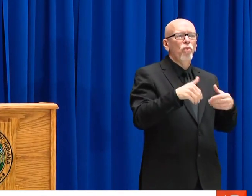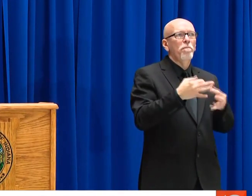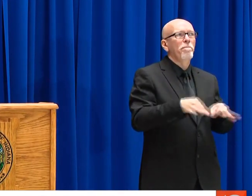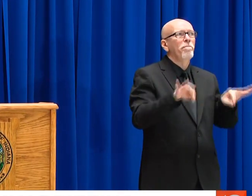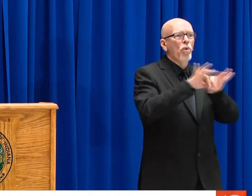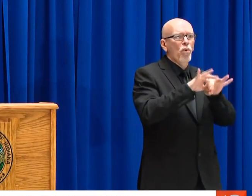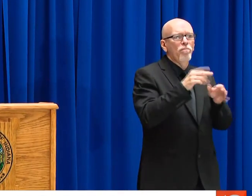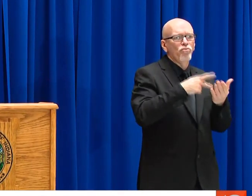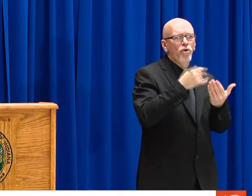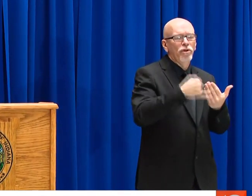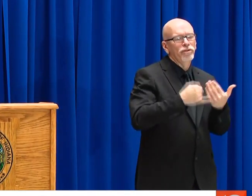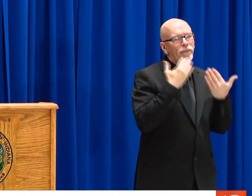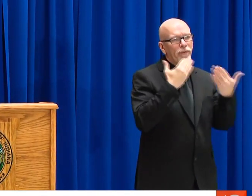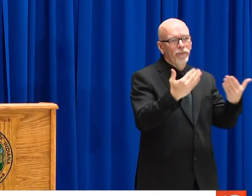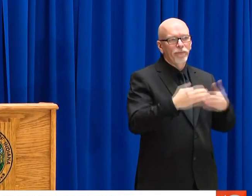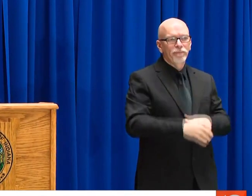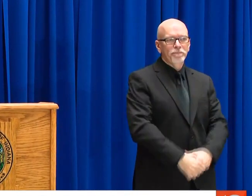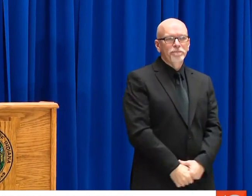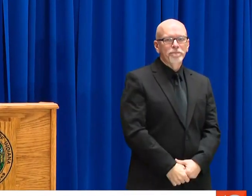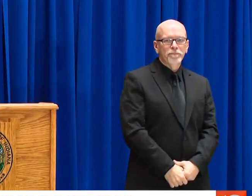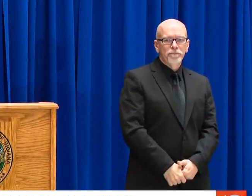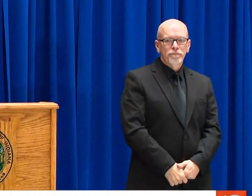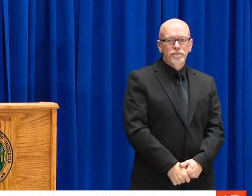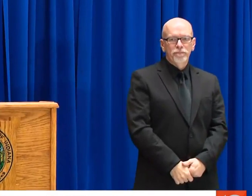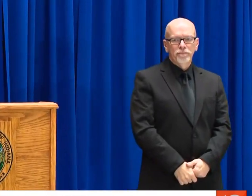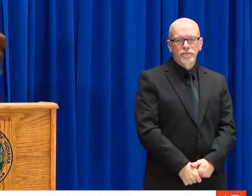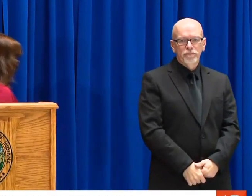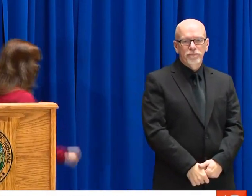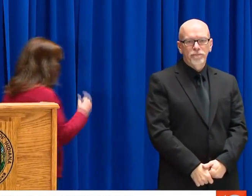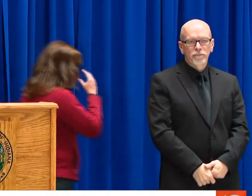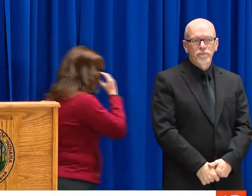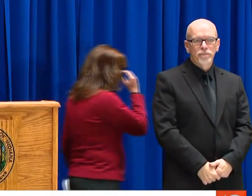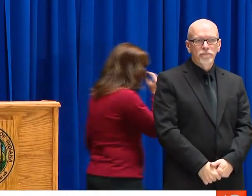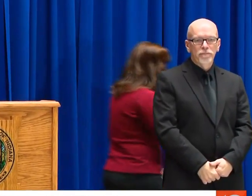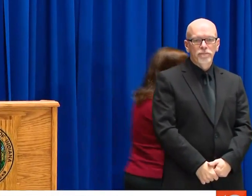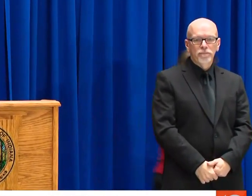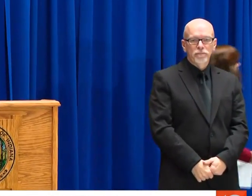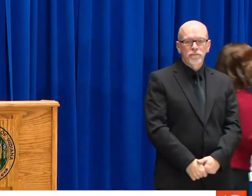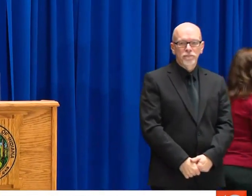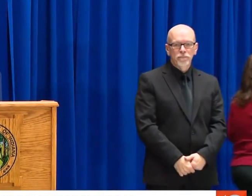ENDOWMENT THAT IS UNENCUMBERED WILL ENABLE US TO DO MANY THINGS, INCLUDING THIS